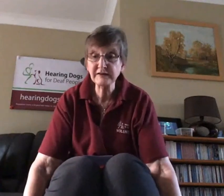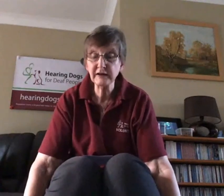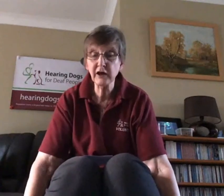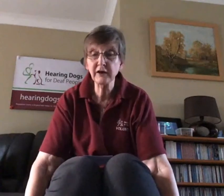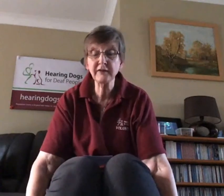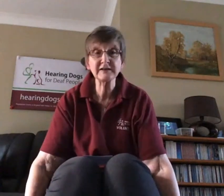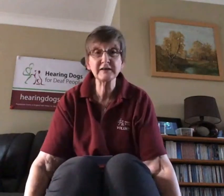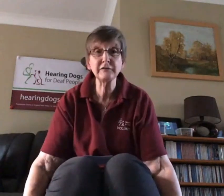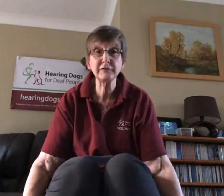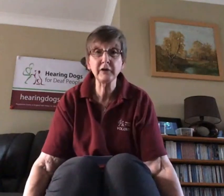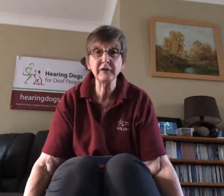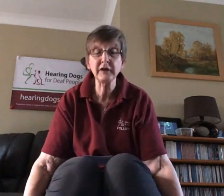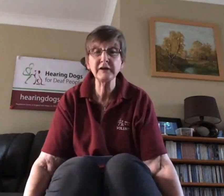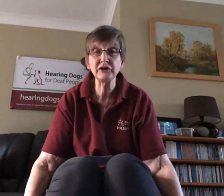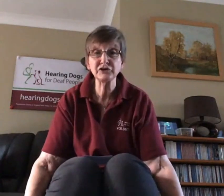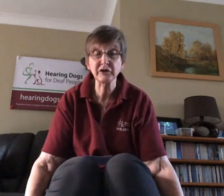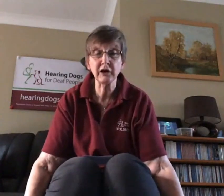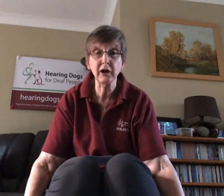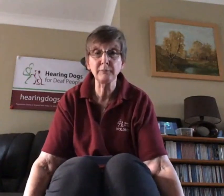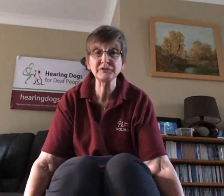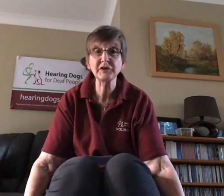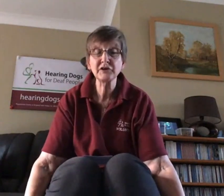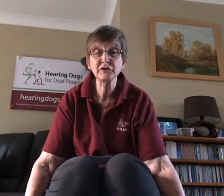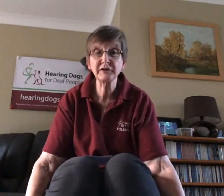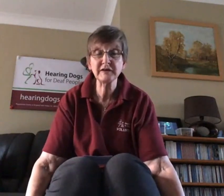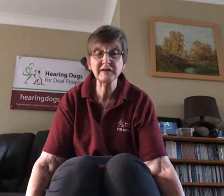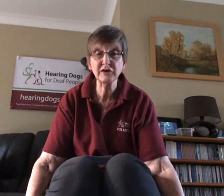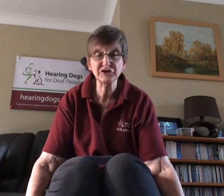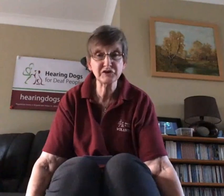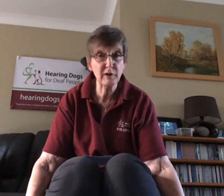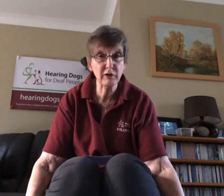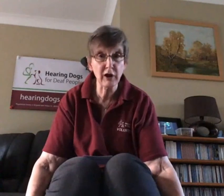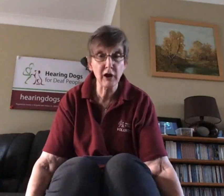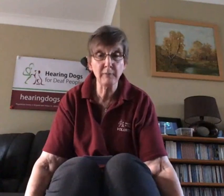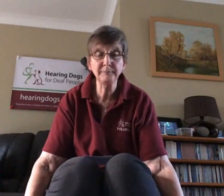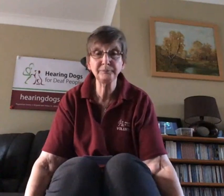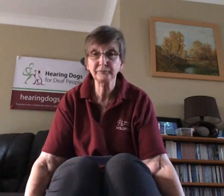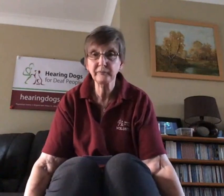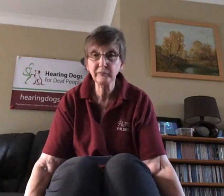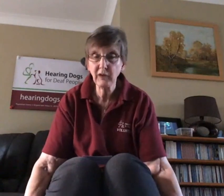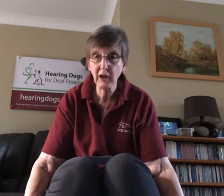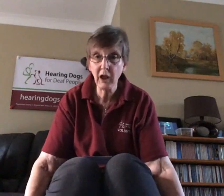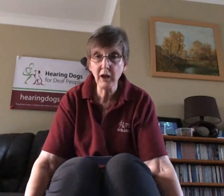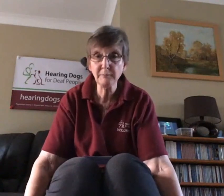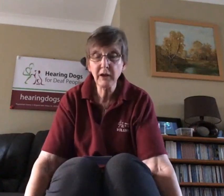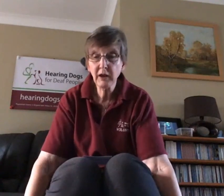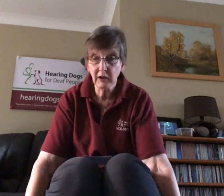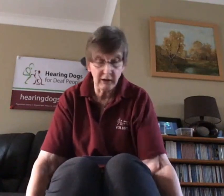learn and that is the danger alarms so things like your smoke alarm